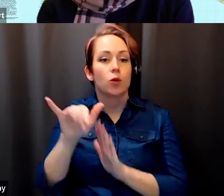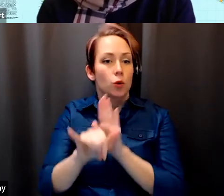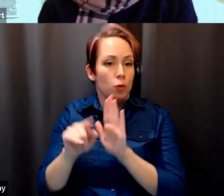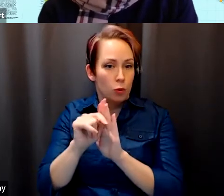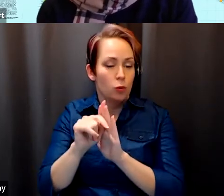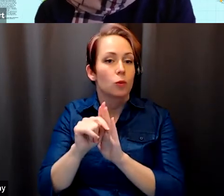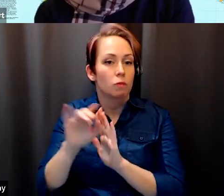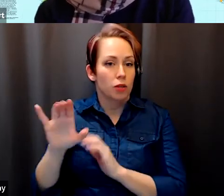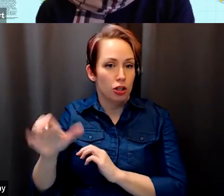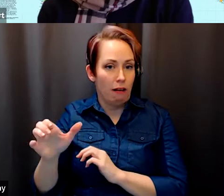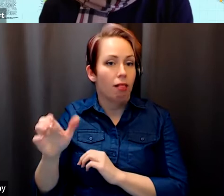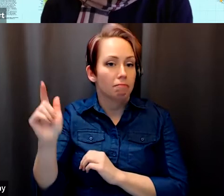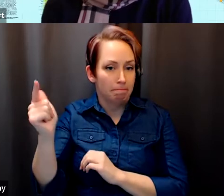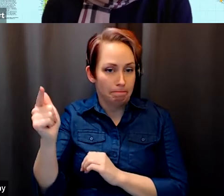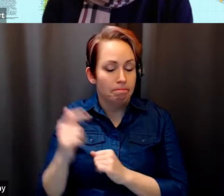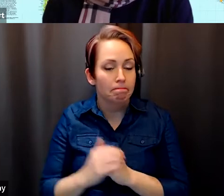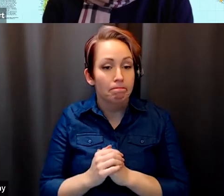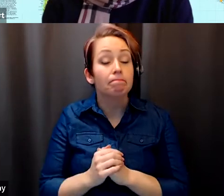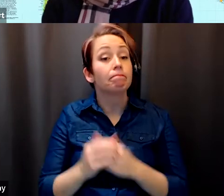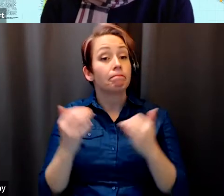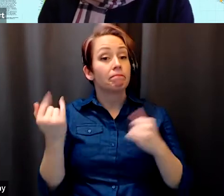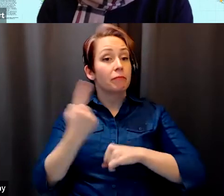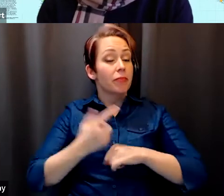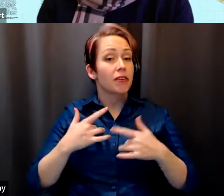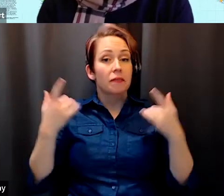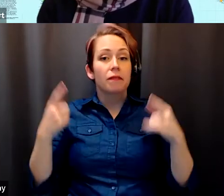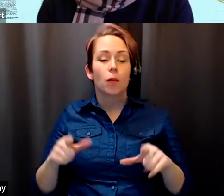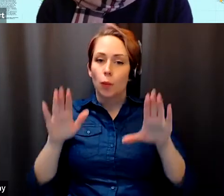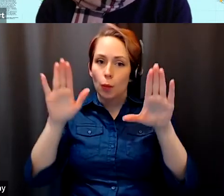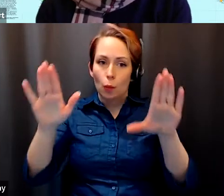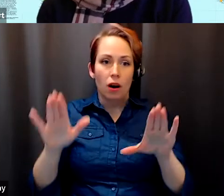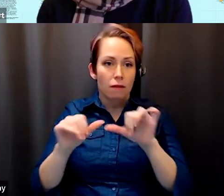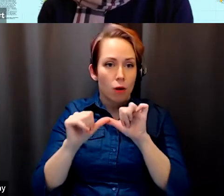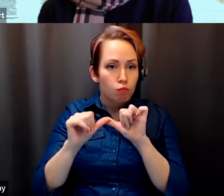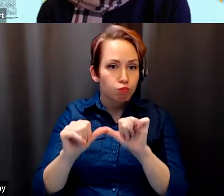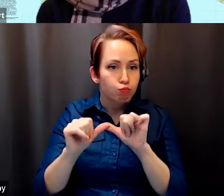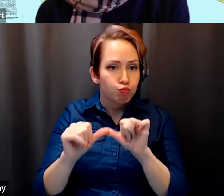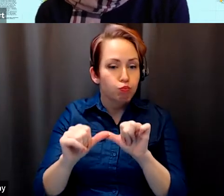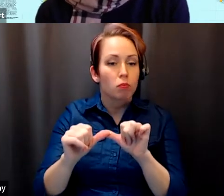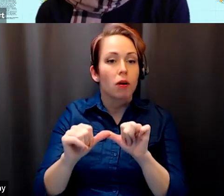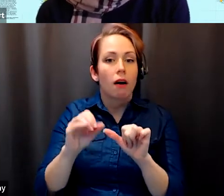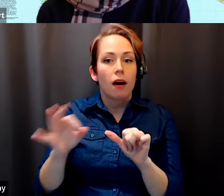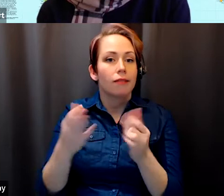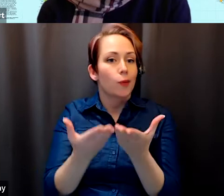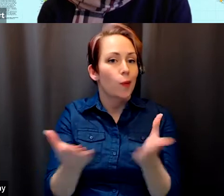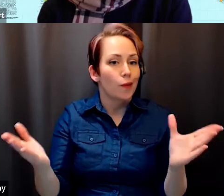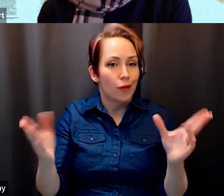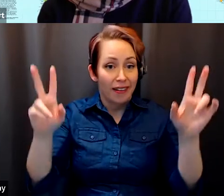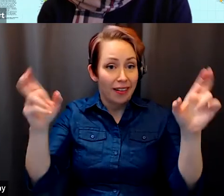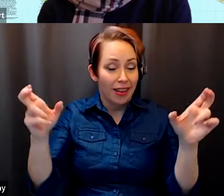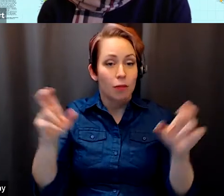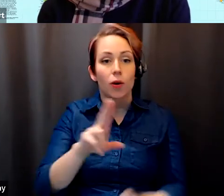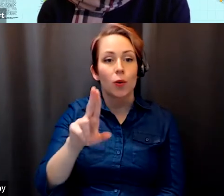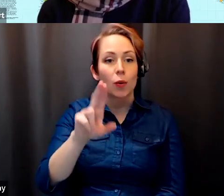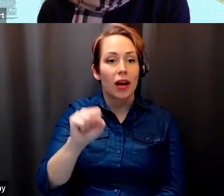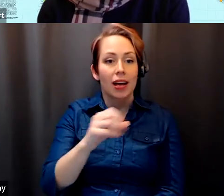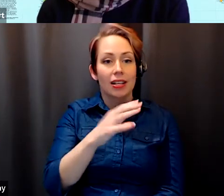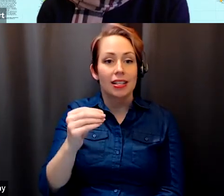Paul Gellert: So today's event is a great continuation actually of the the overall theme of the series, the US in the globe and the global in the US.